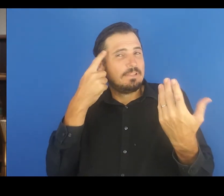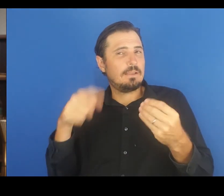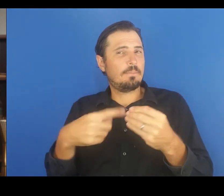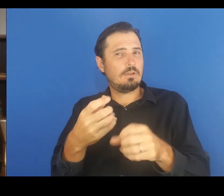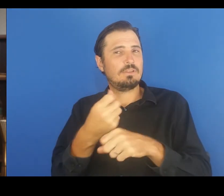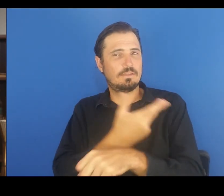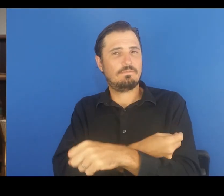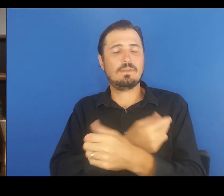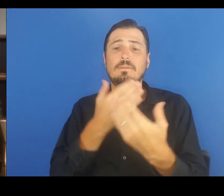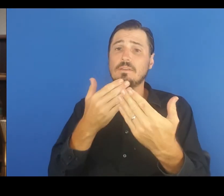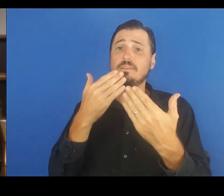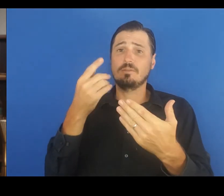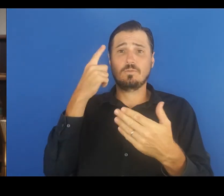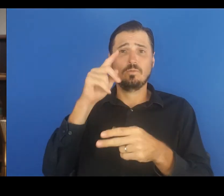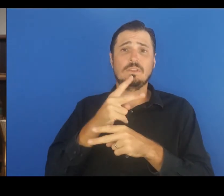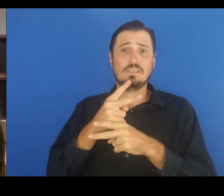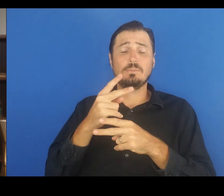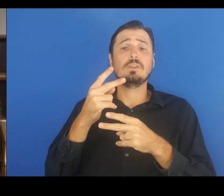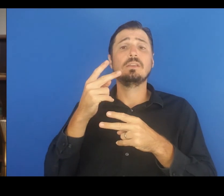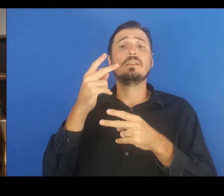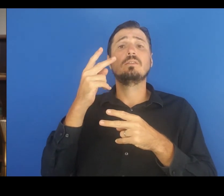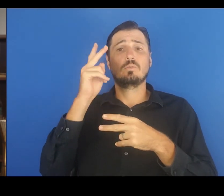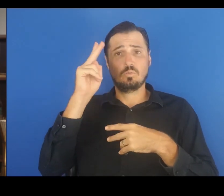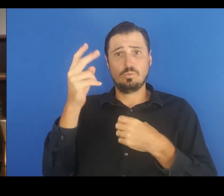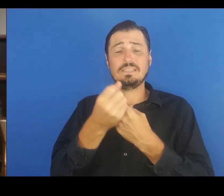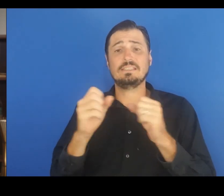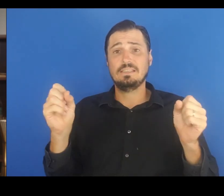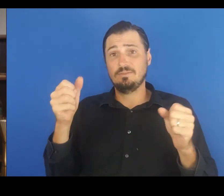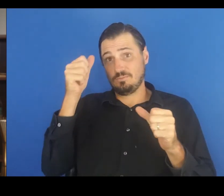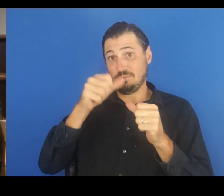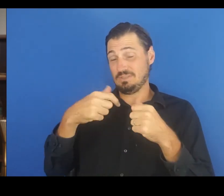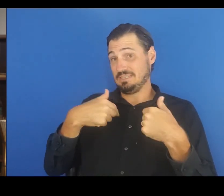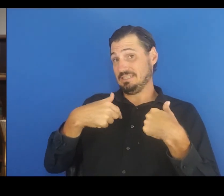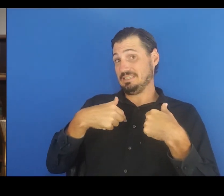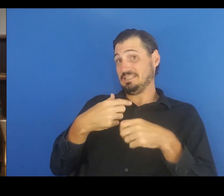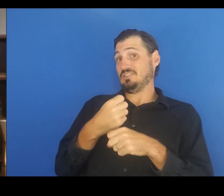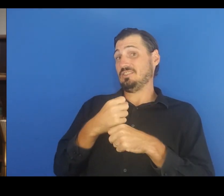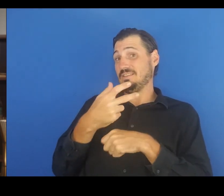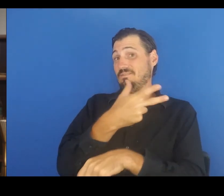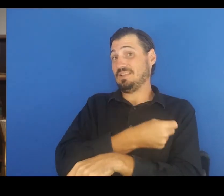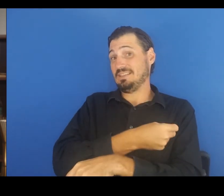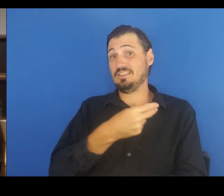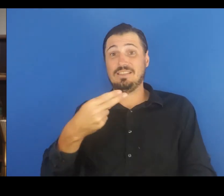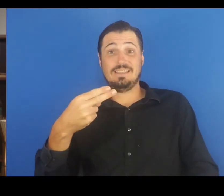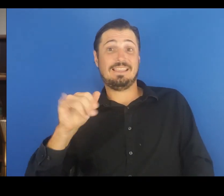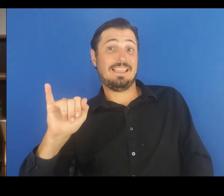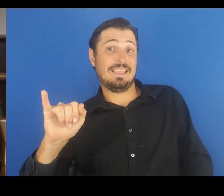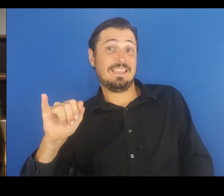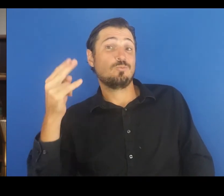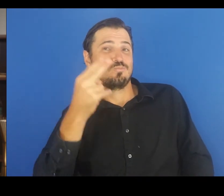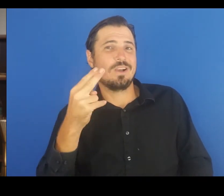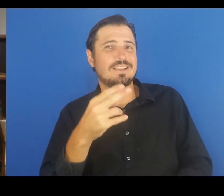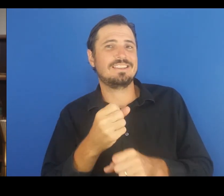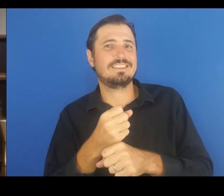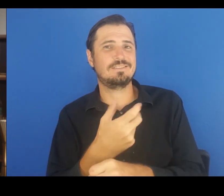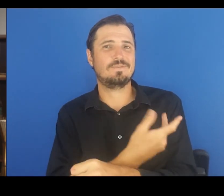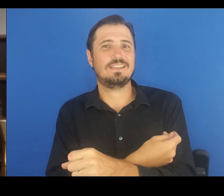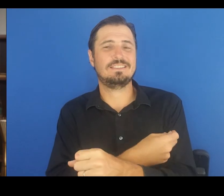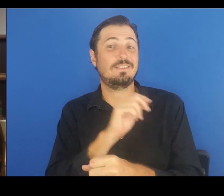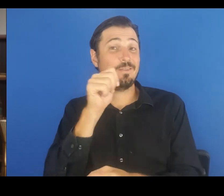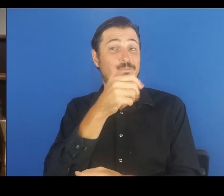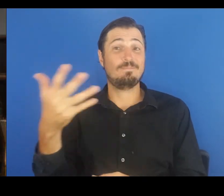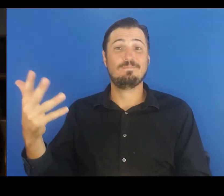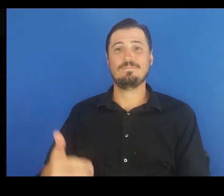Mahalo for helping to keep Kaua‘i safe. And remember, I got vaccinated #HIGotVaccinated! Aloha!